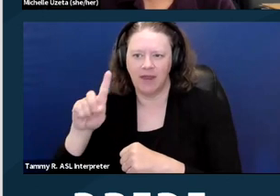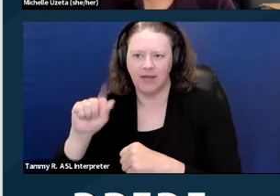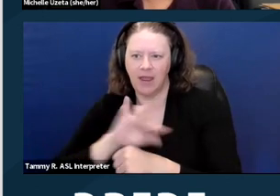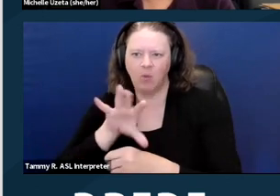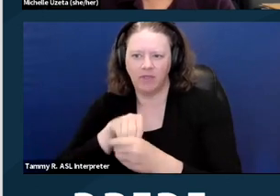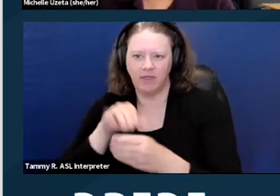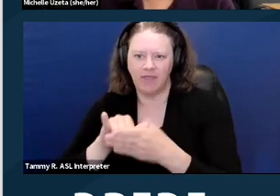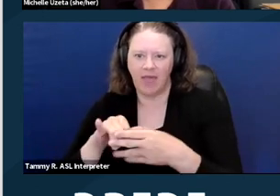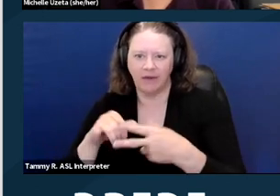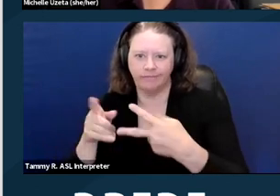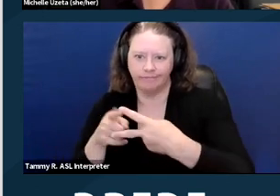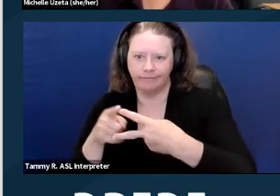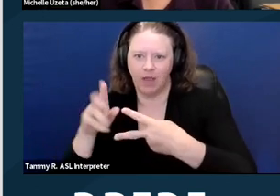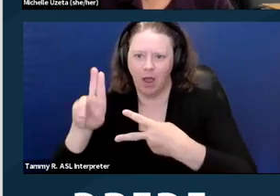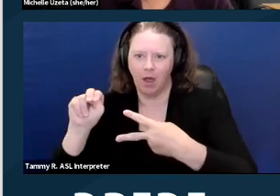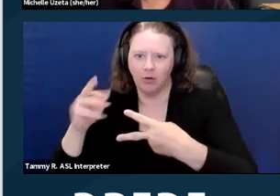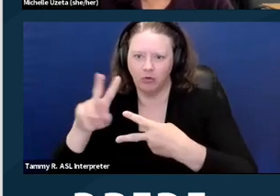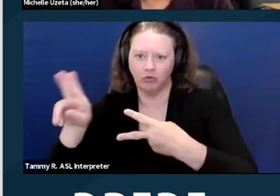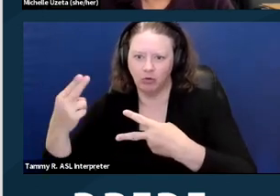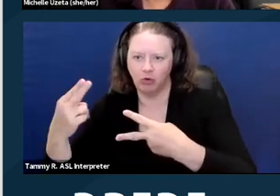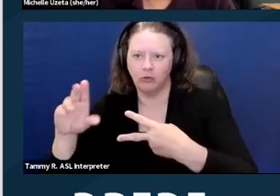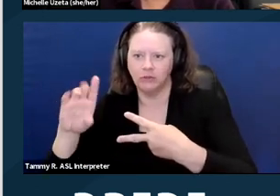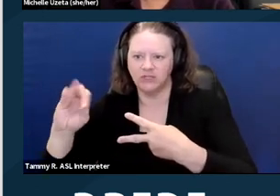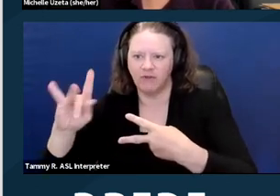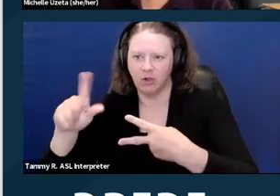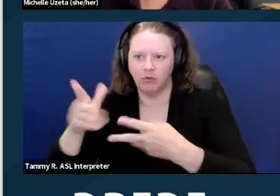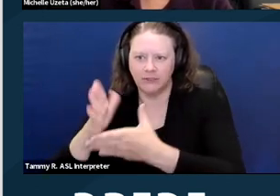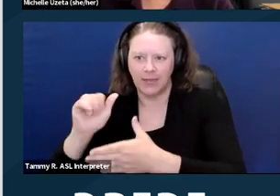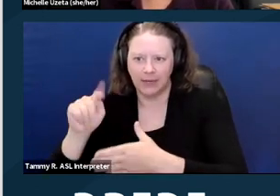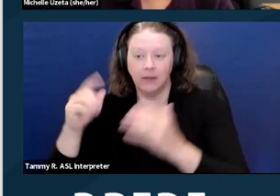And then lastly, you have the Disabled Persons Act, which prohibits discrimination